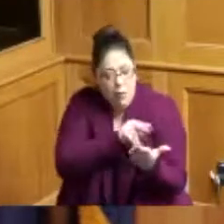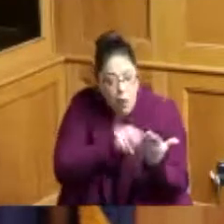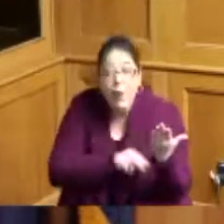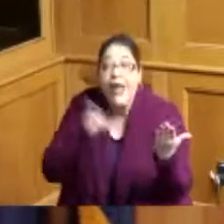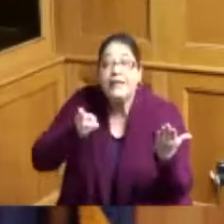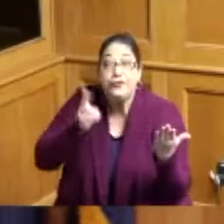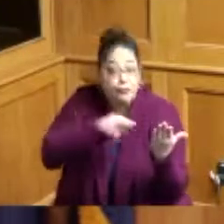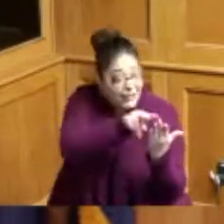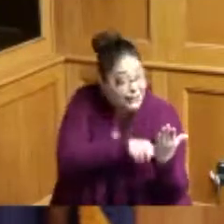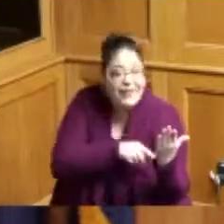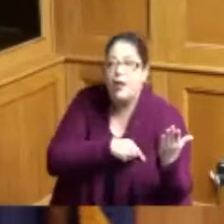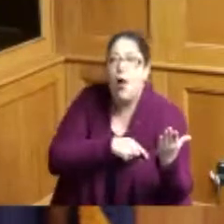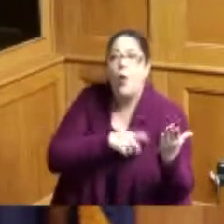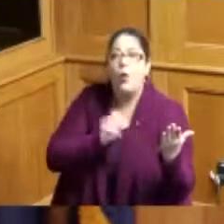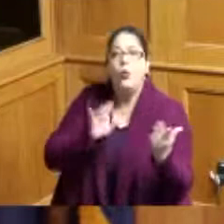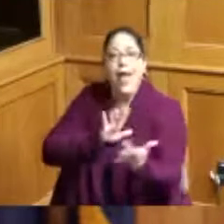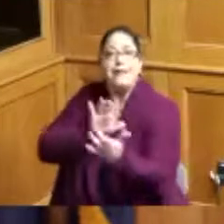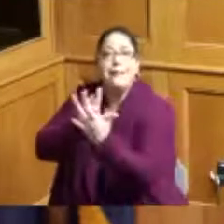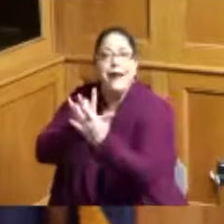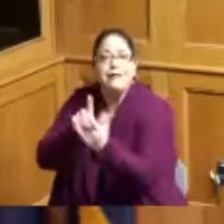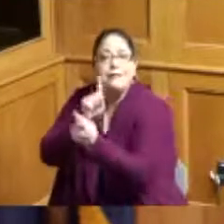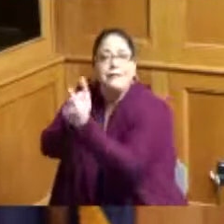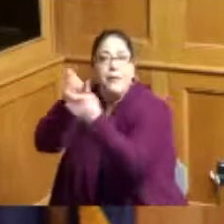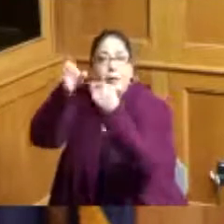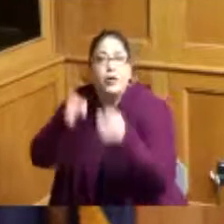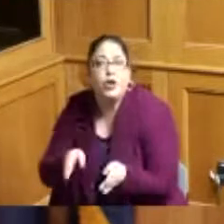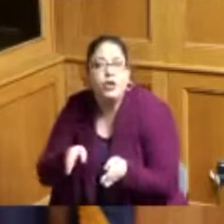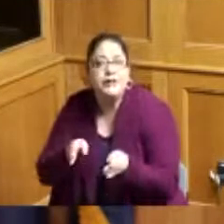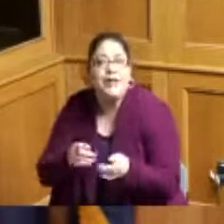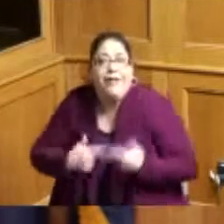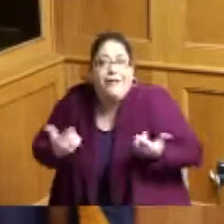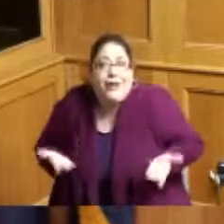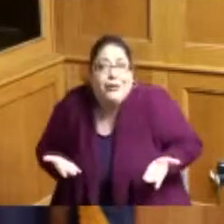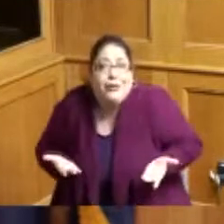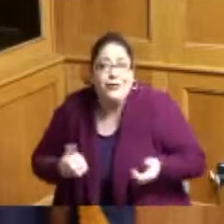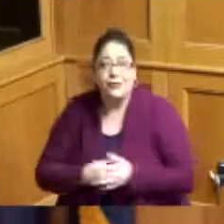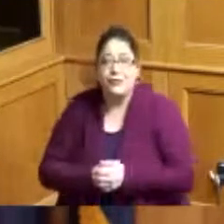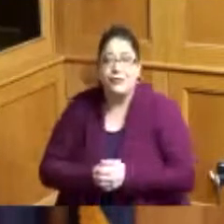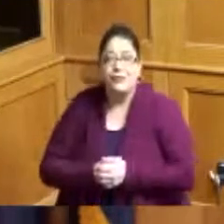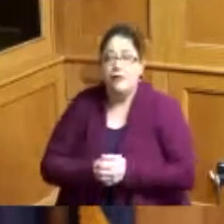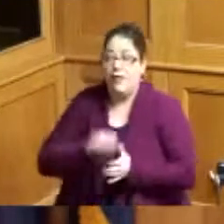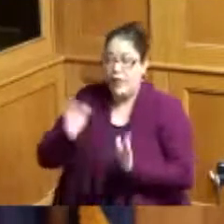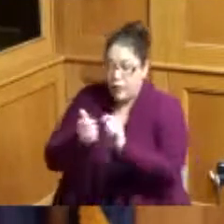and the the work that they were able to do and the changes that they have done and continue to make